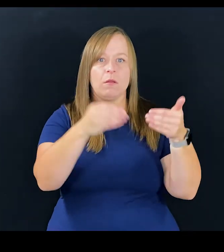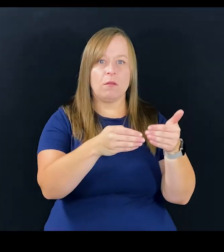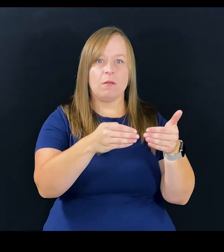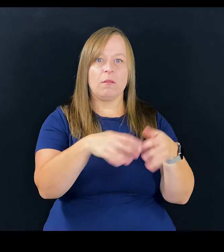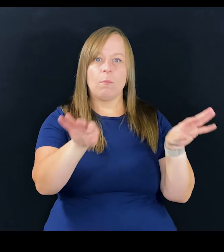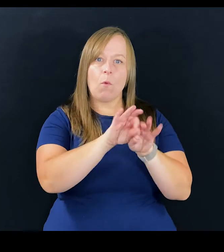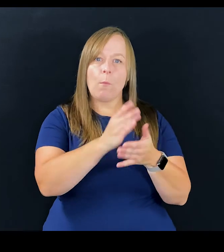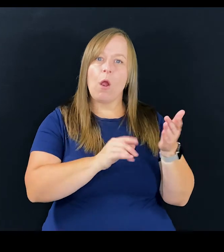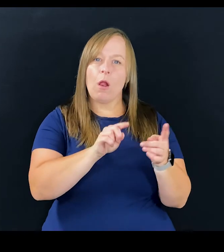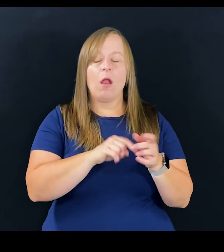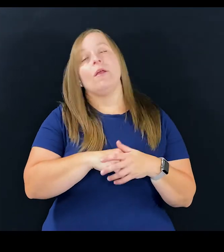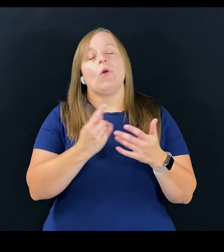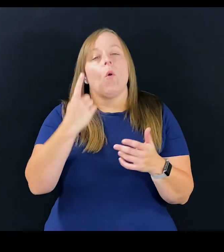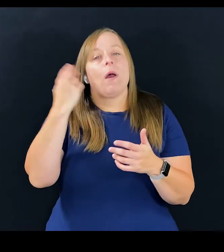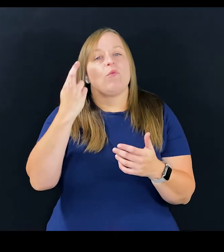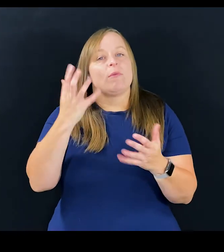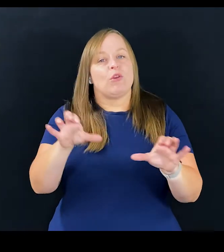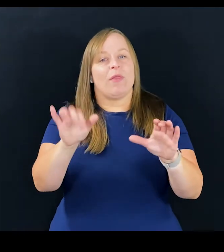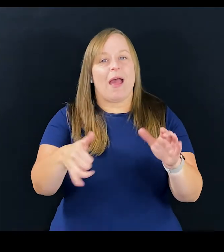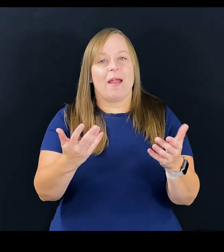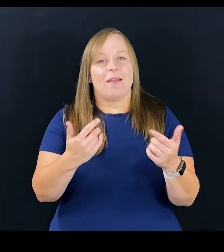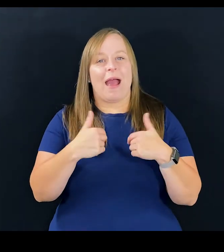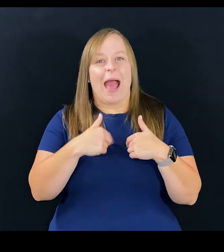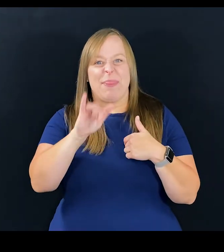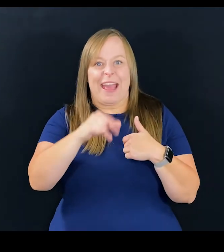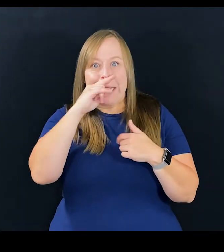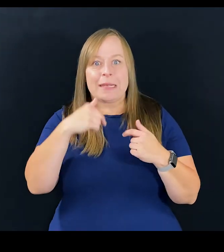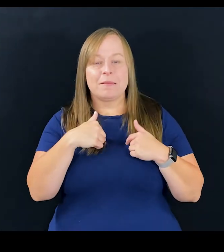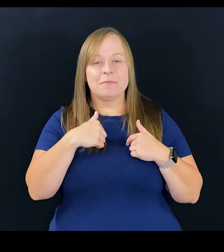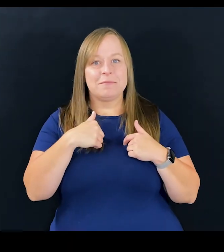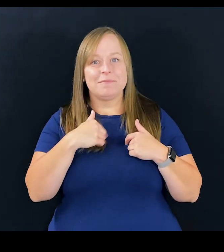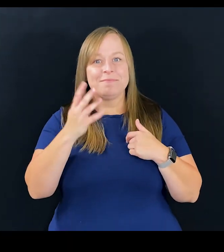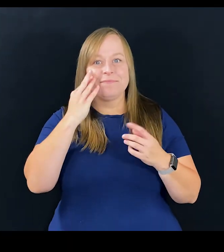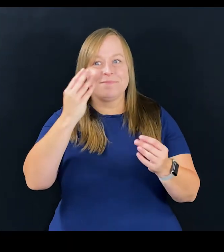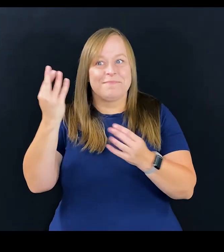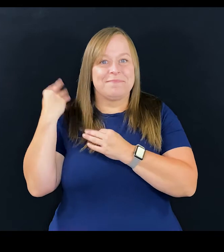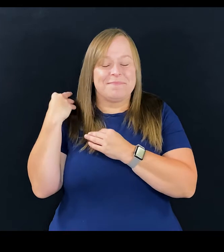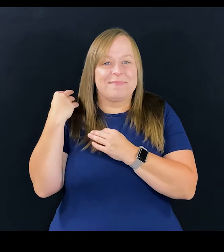And I think one of the reasons I do that, is because I'm that kid, I was him.